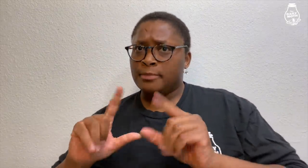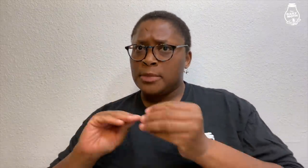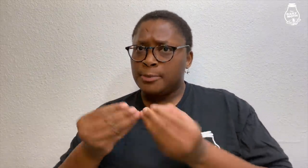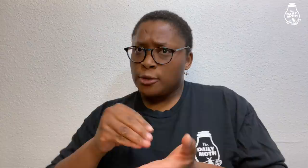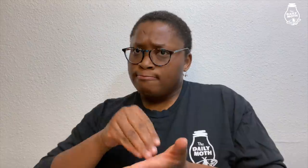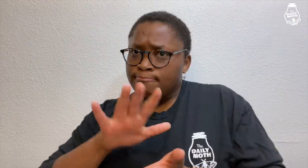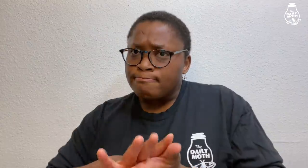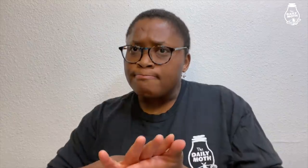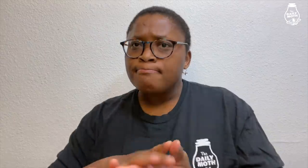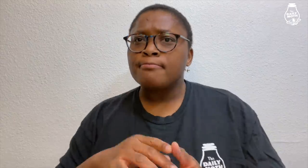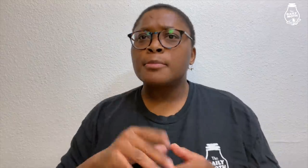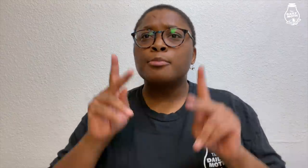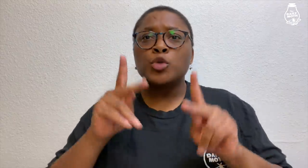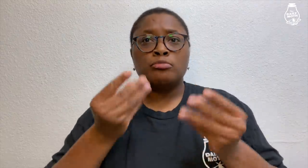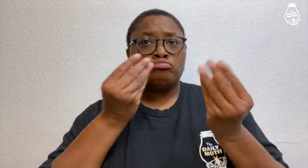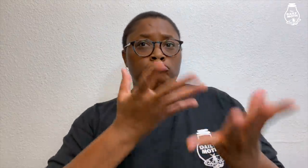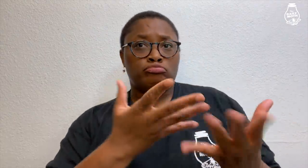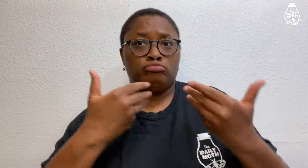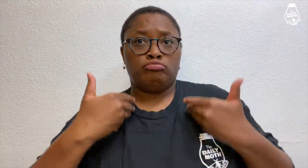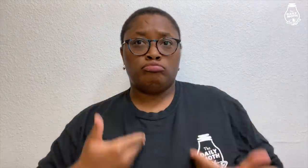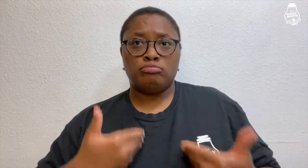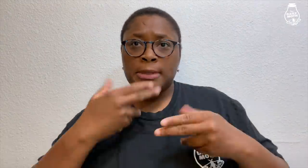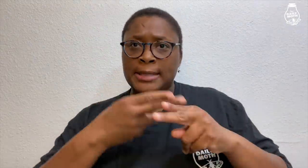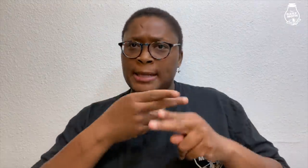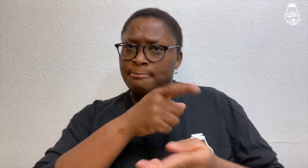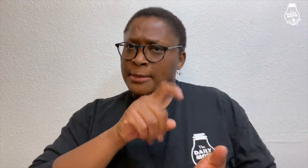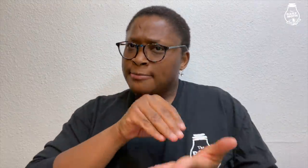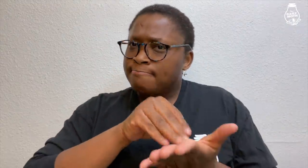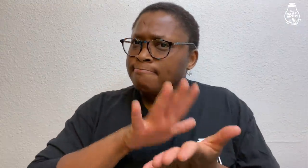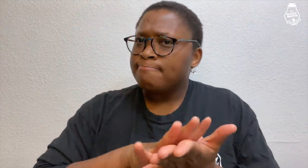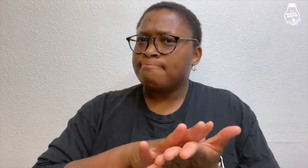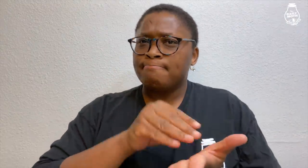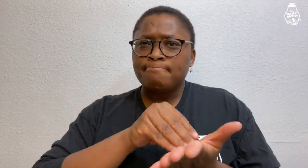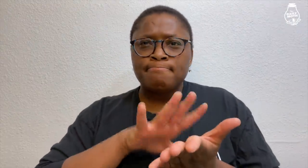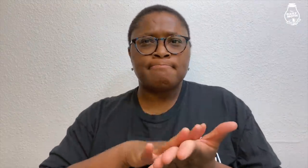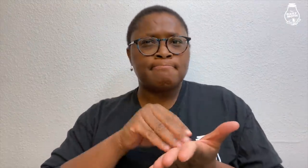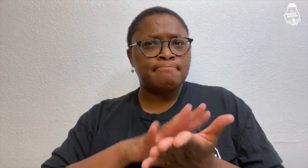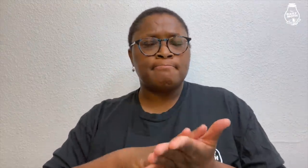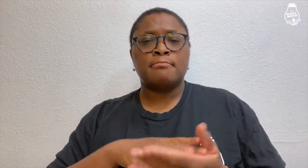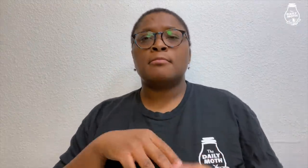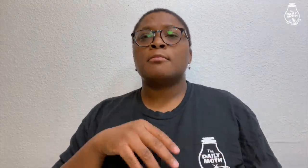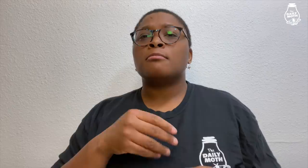their license plate number and identification information.